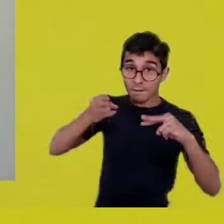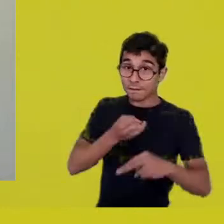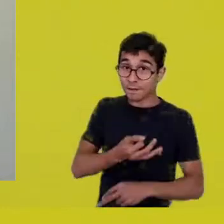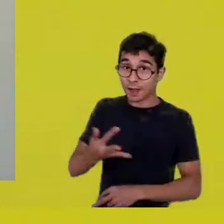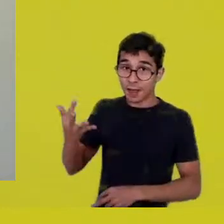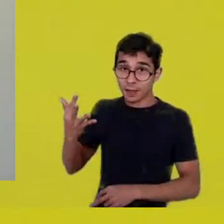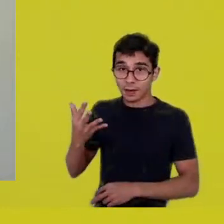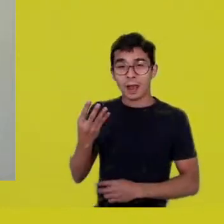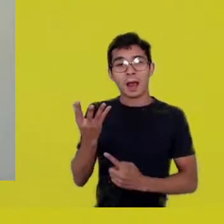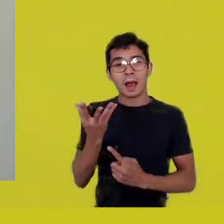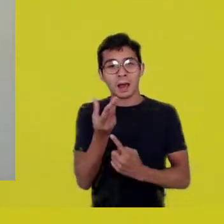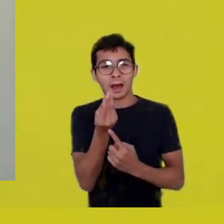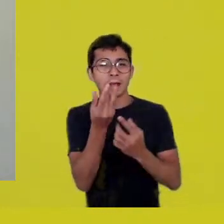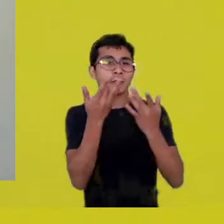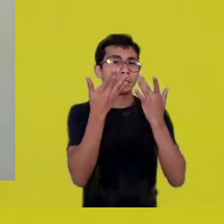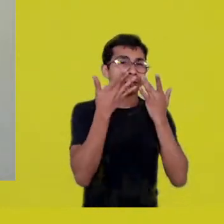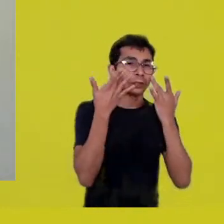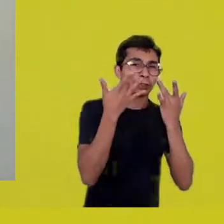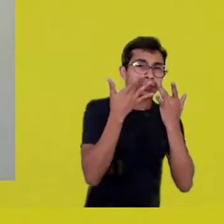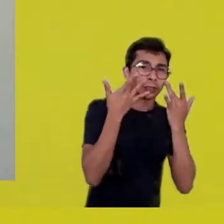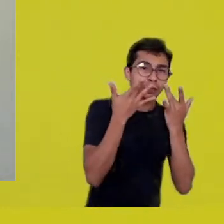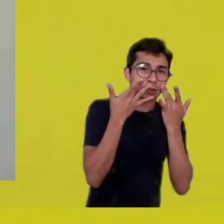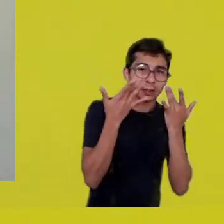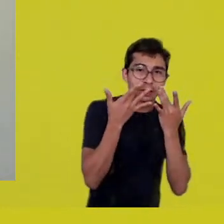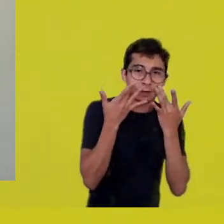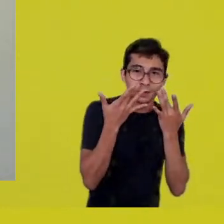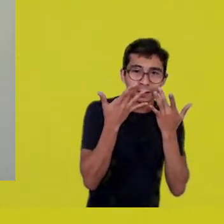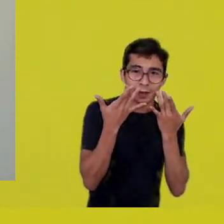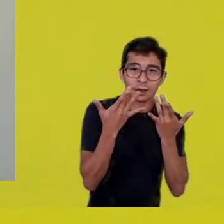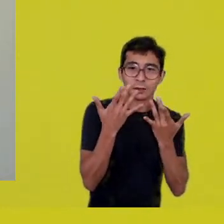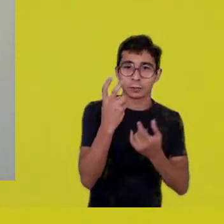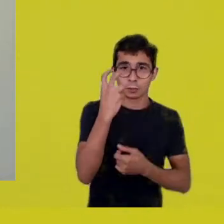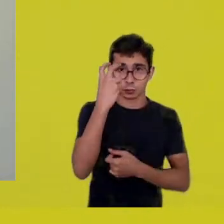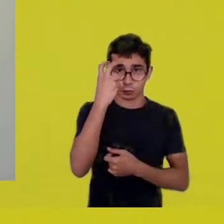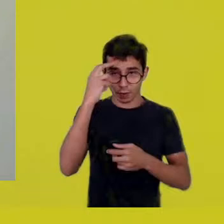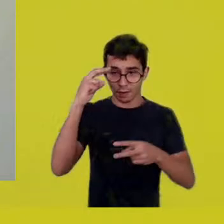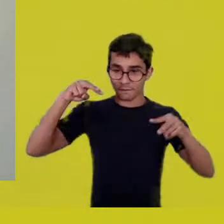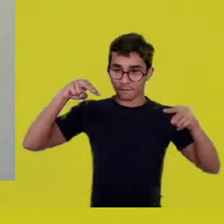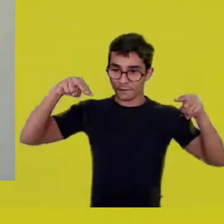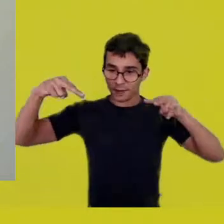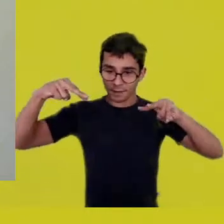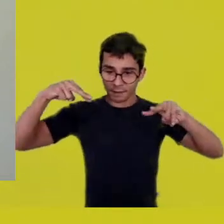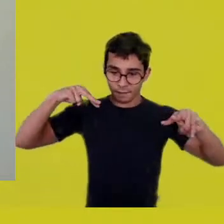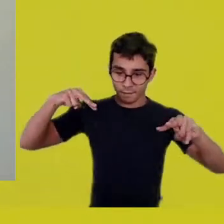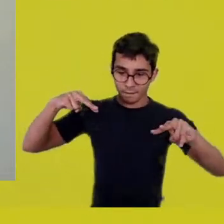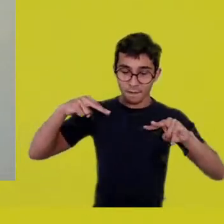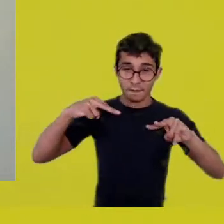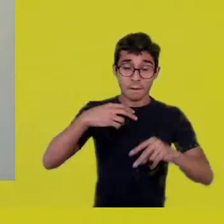the experience of what we call culture - and that’s a good thing.